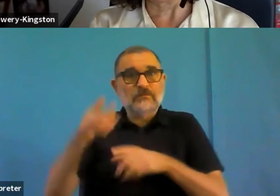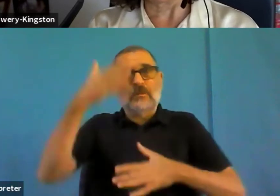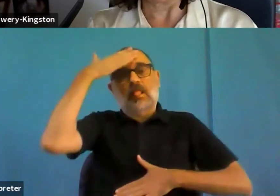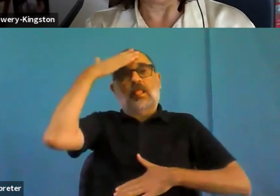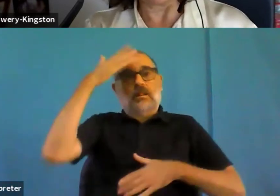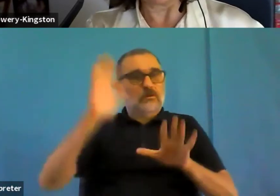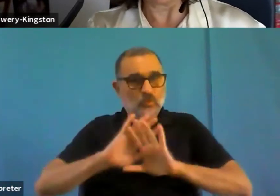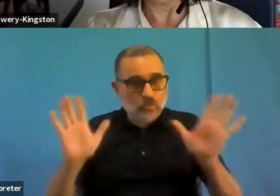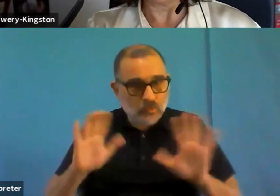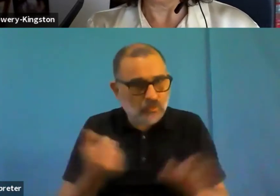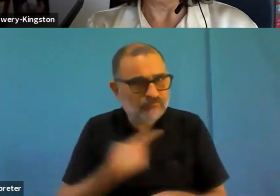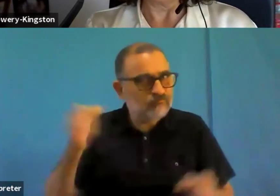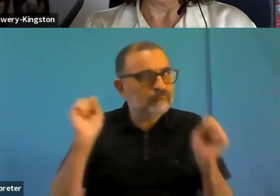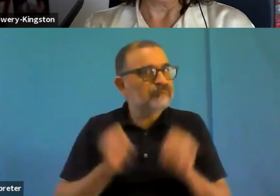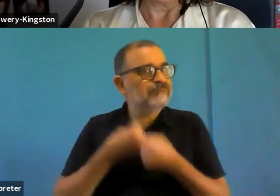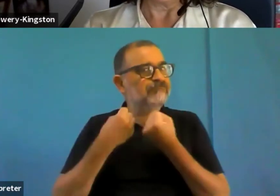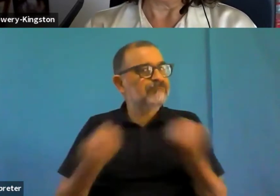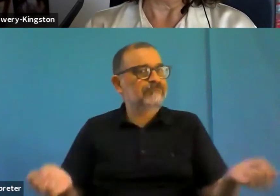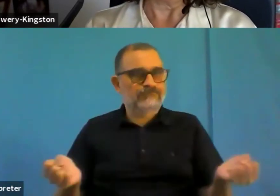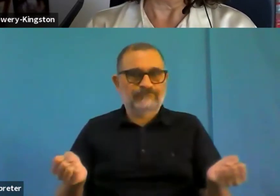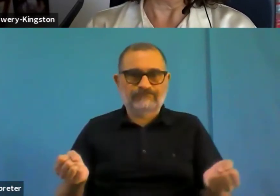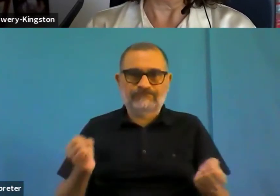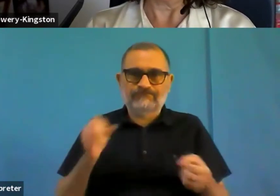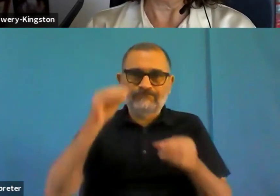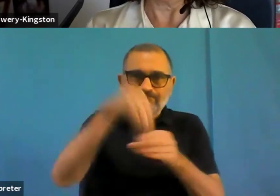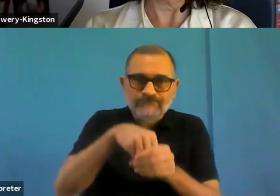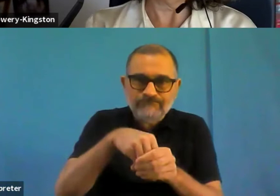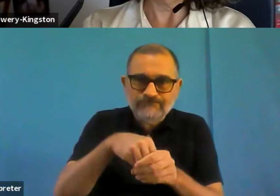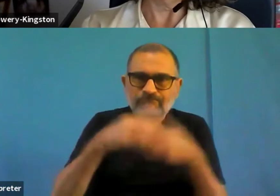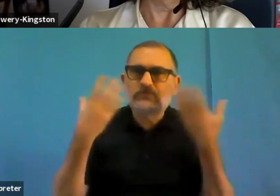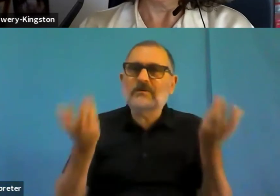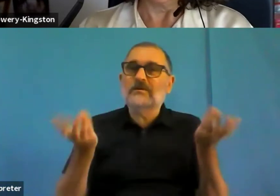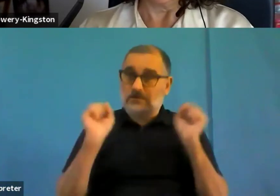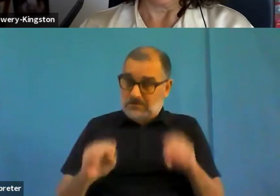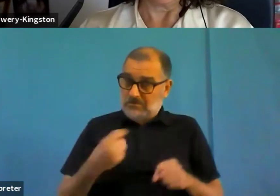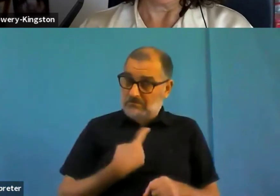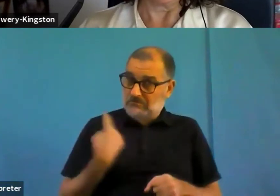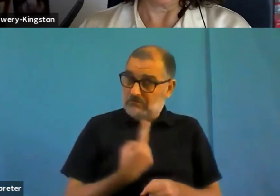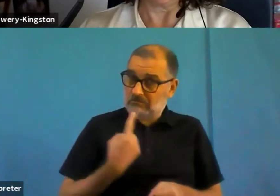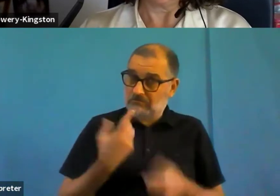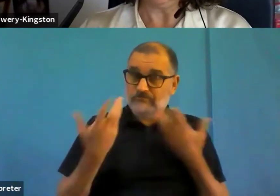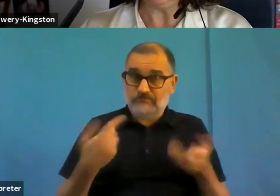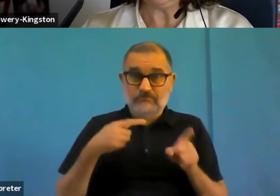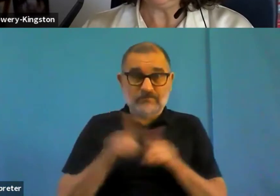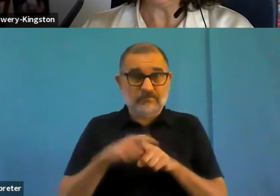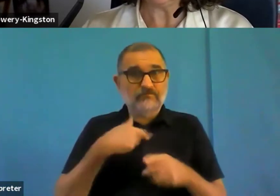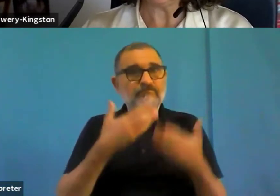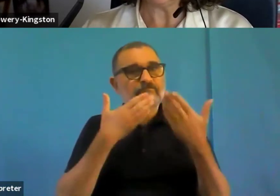much for giving me the opportunity to give my constructive perspective of the the of